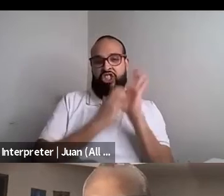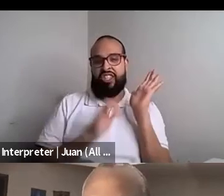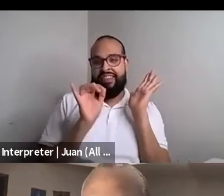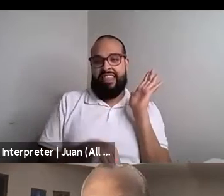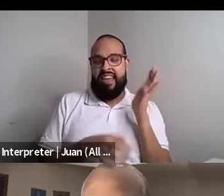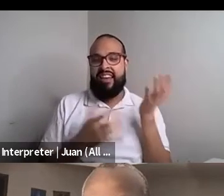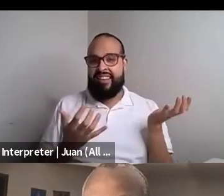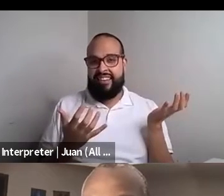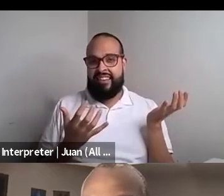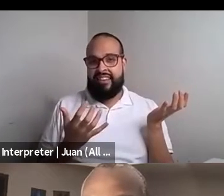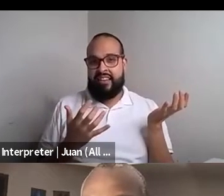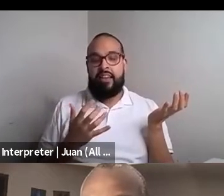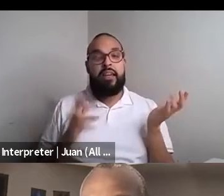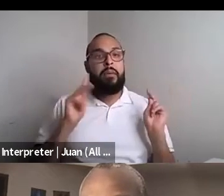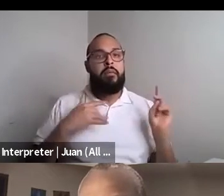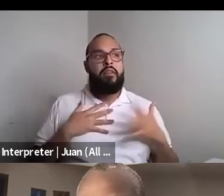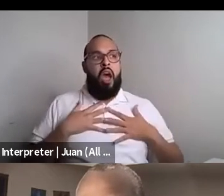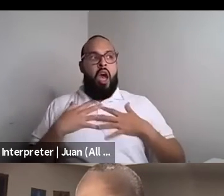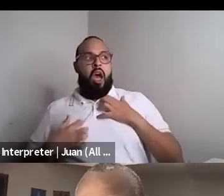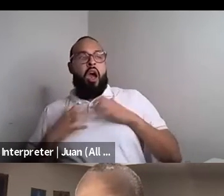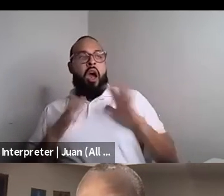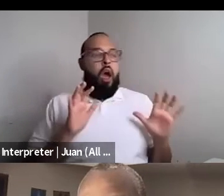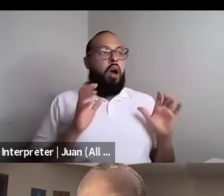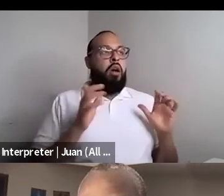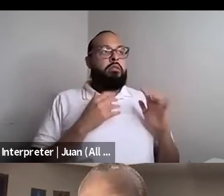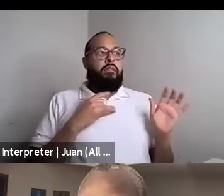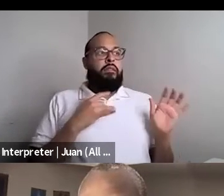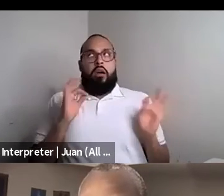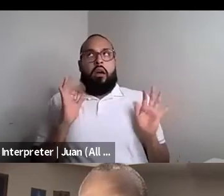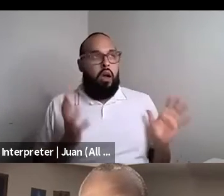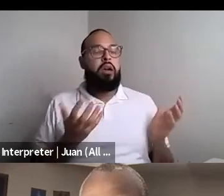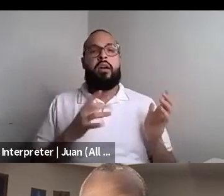Nahshon Anderson: It's so disturbing or so unreal that you know I'm getting oh you know